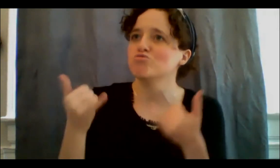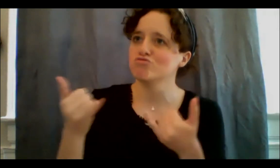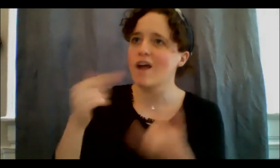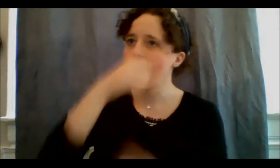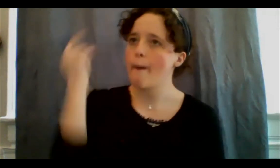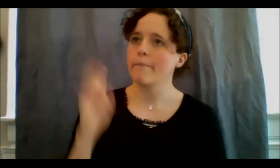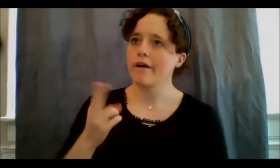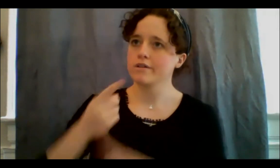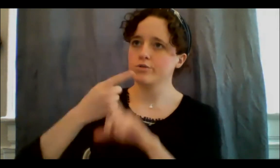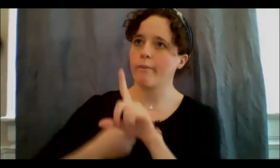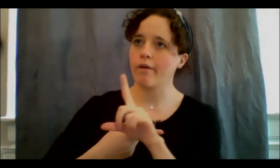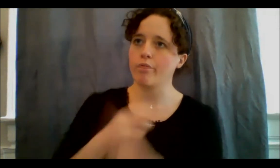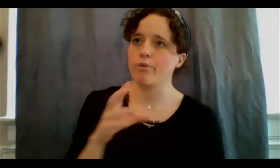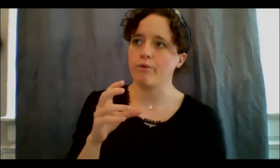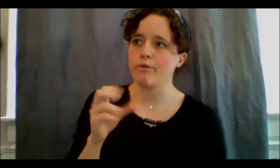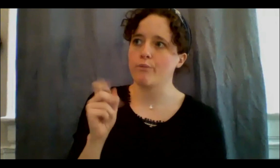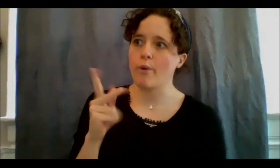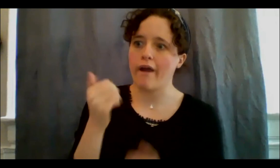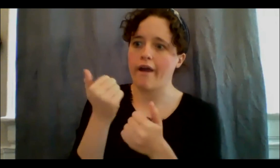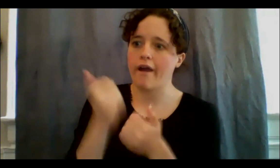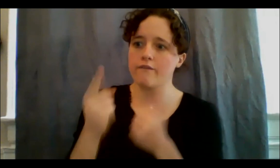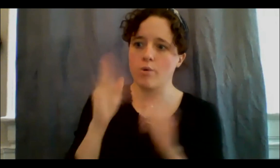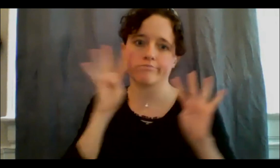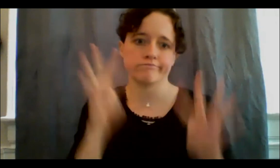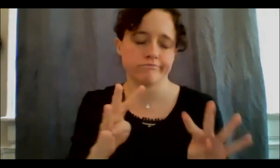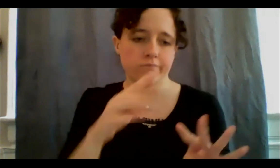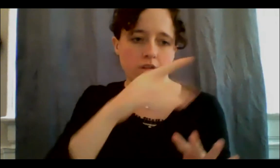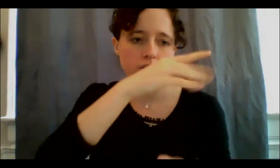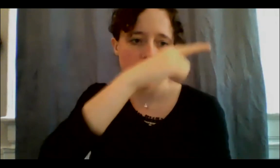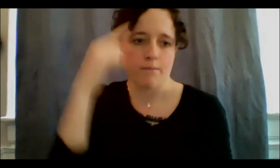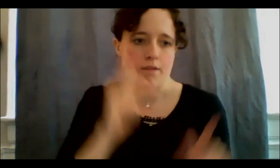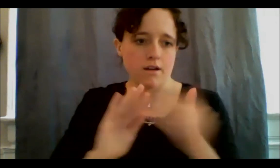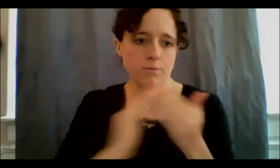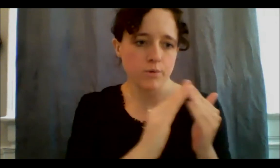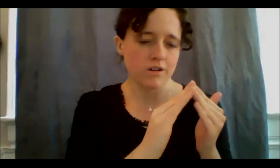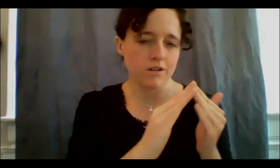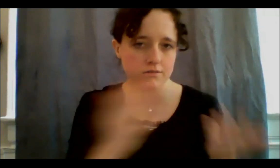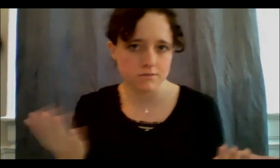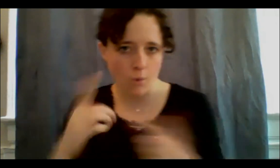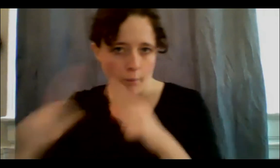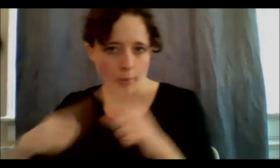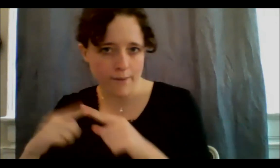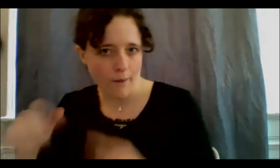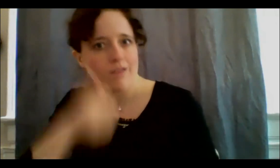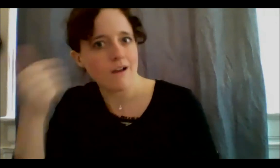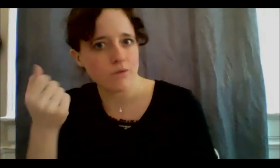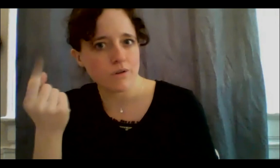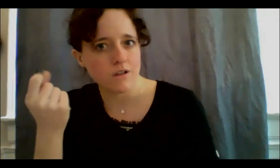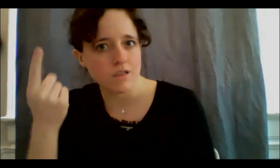11 months of the year, so how about if we also work towards being true allies